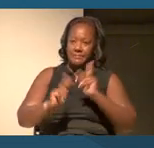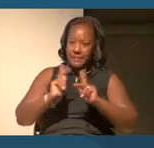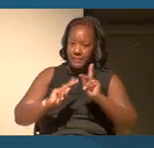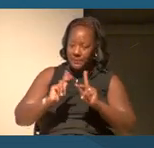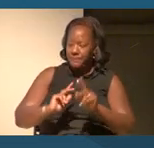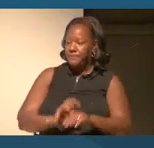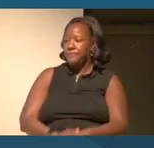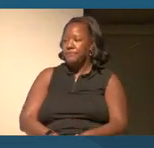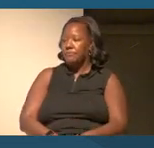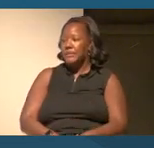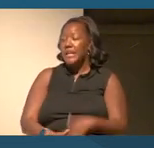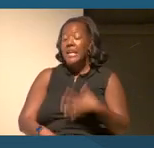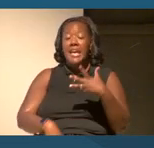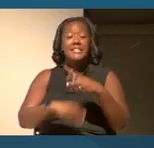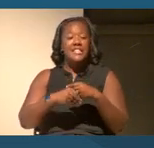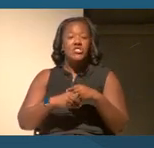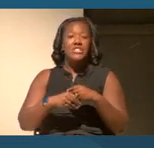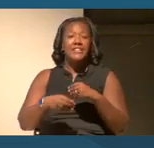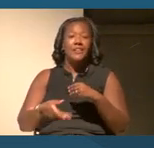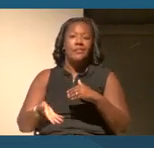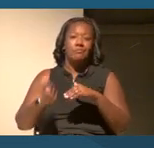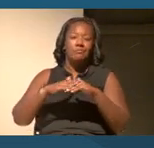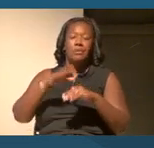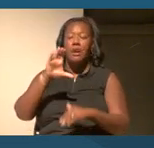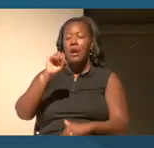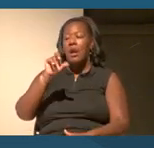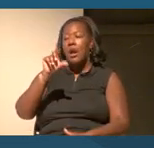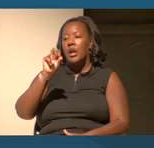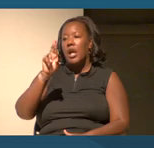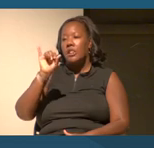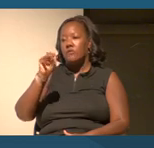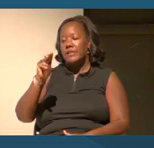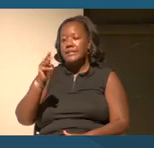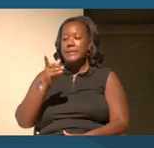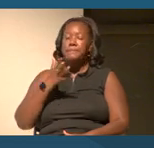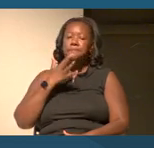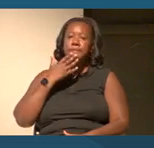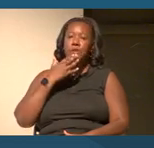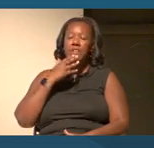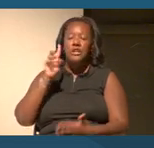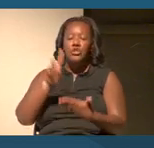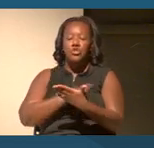Additionally, colorism discrimination that favors people with lighter skin tones is a